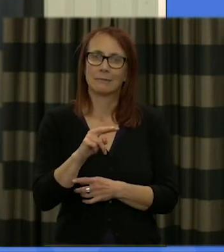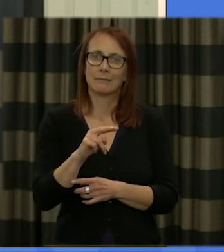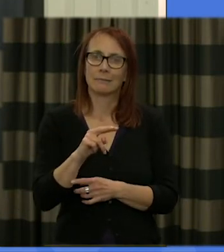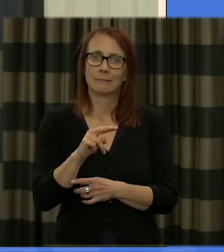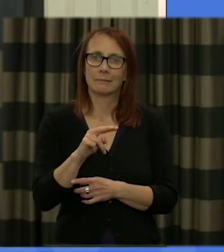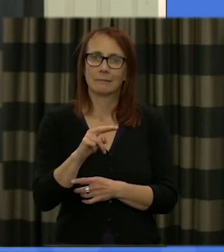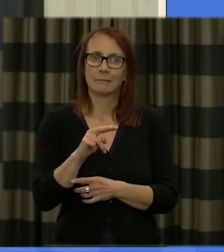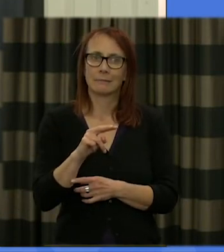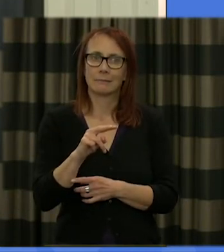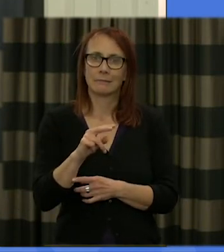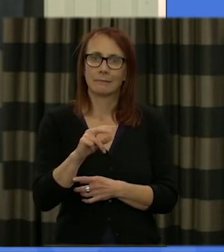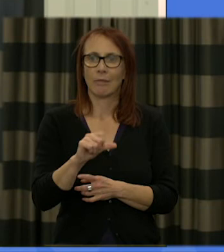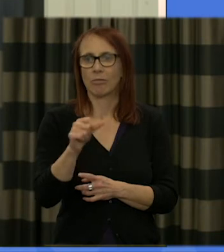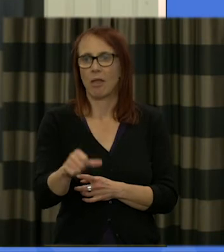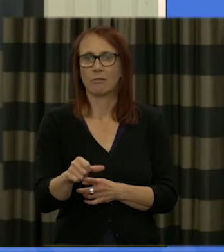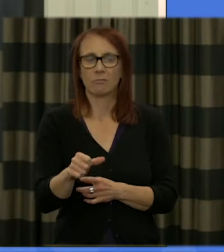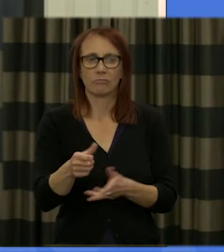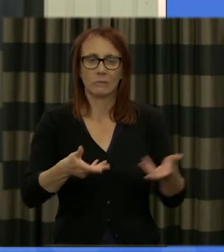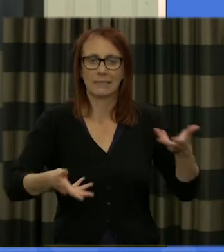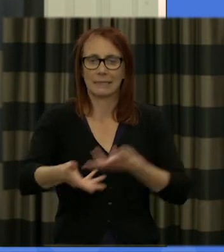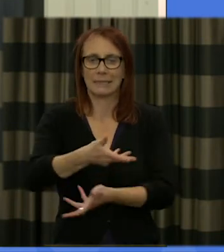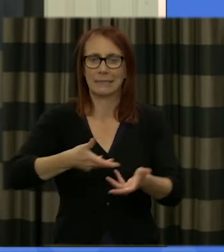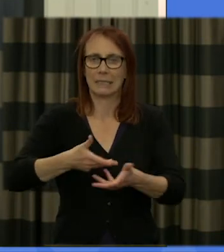the weekend and that's the discussion on sustainability